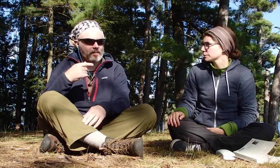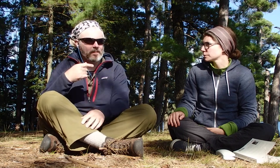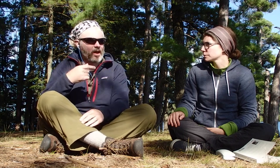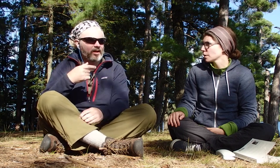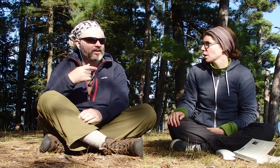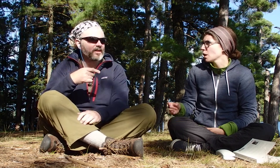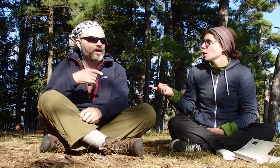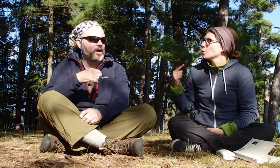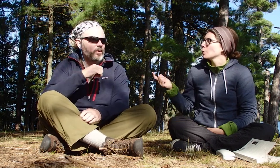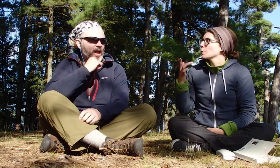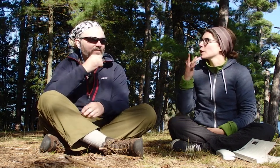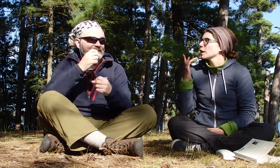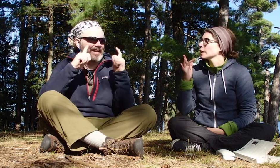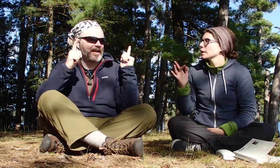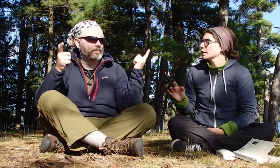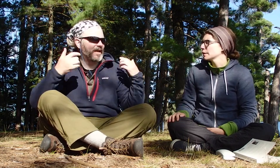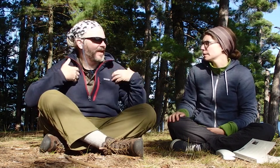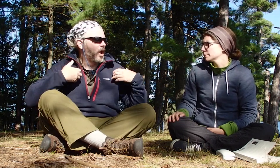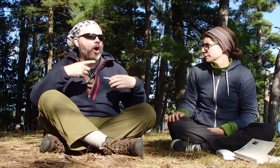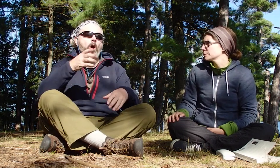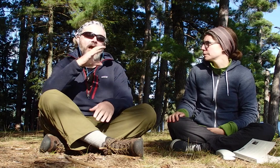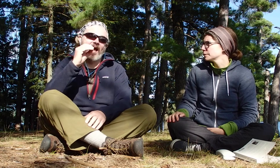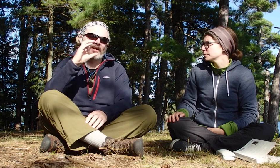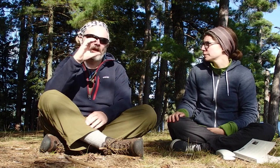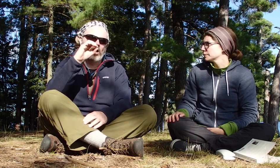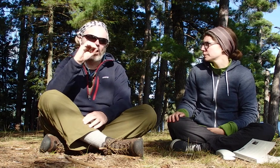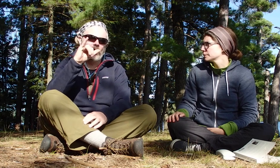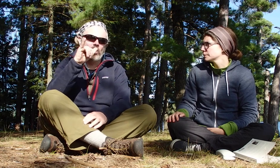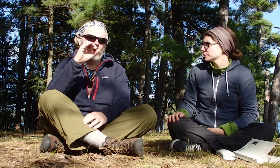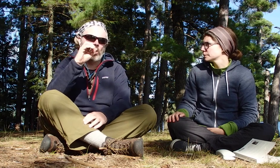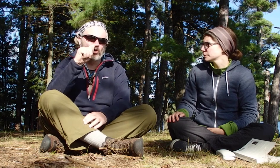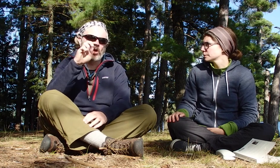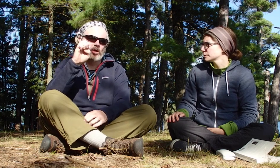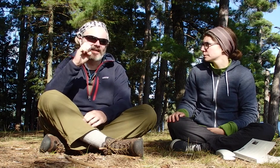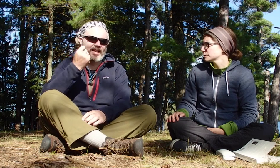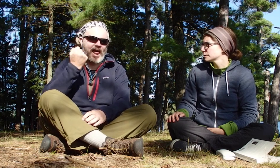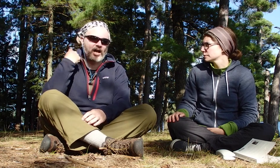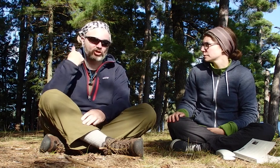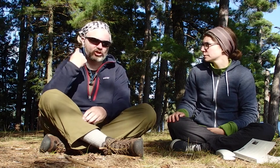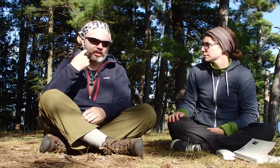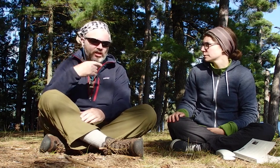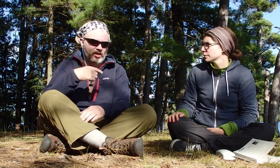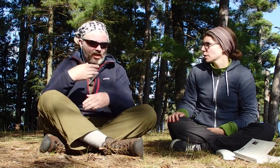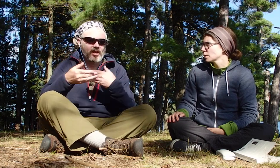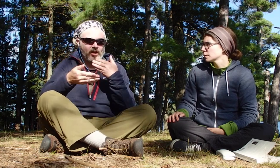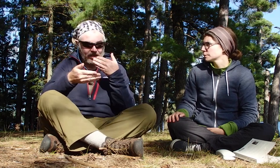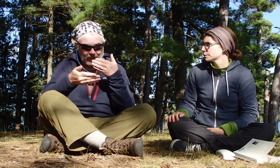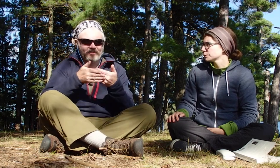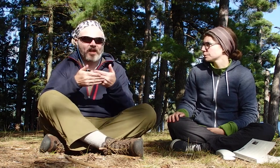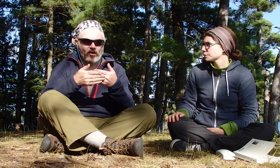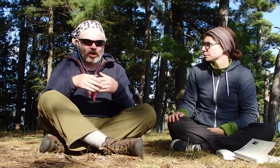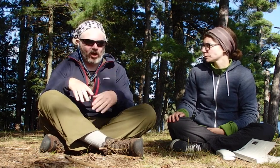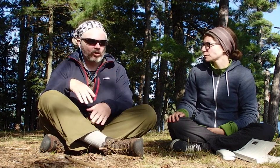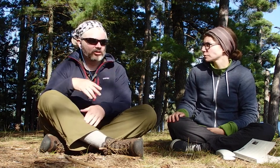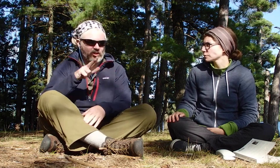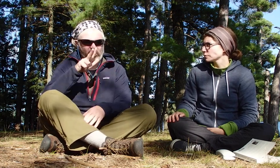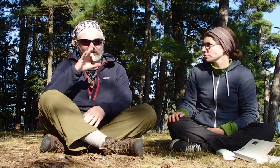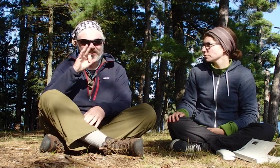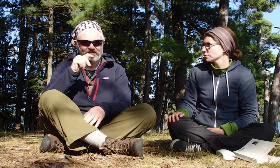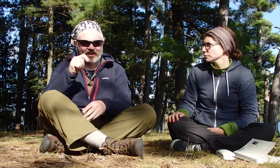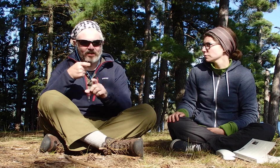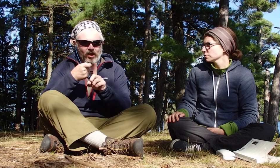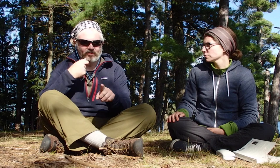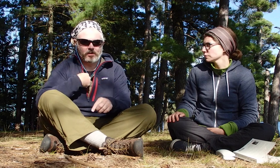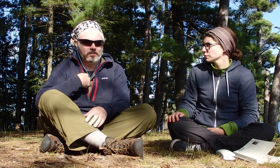time but we haven't seen any big--oh and a coyote last year came very close, three feet